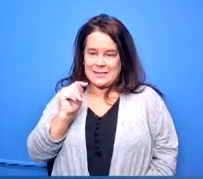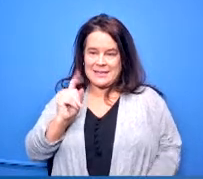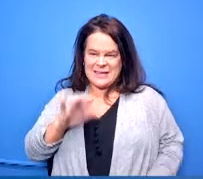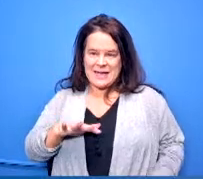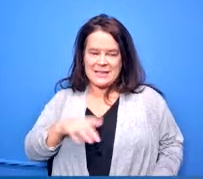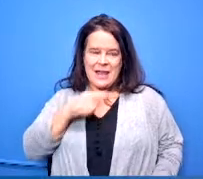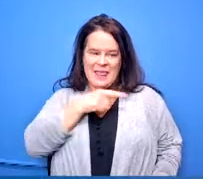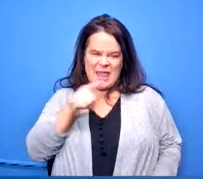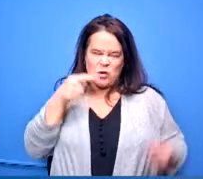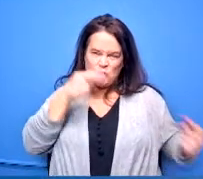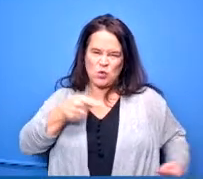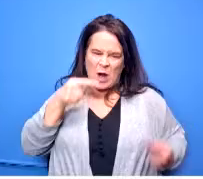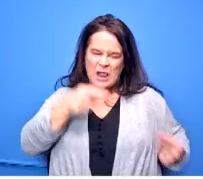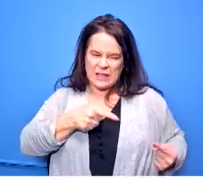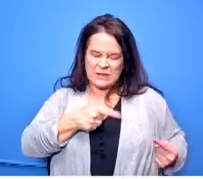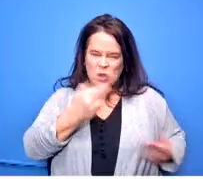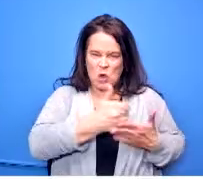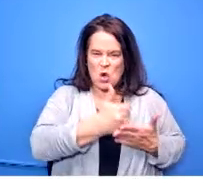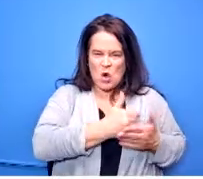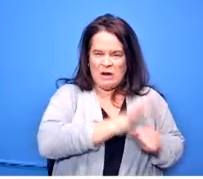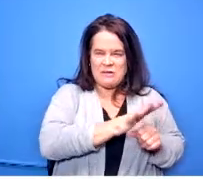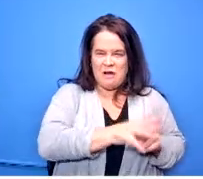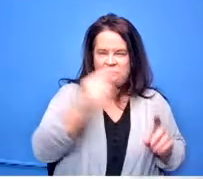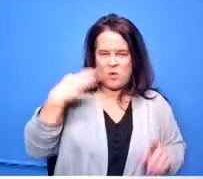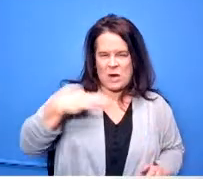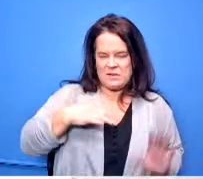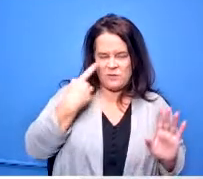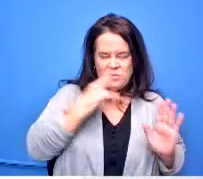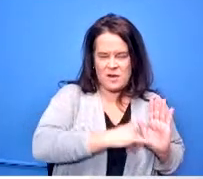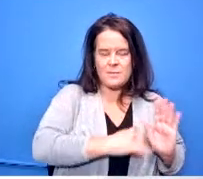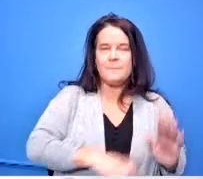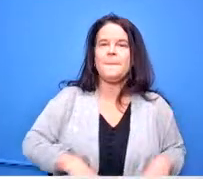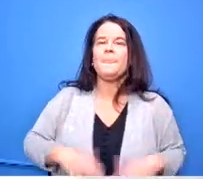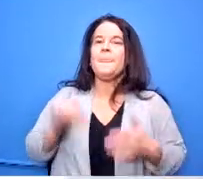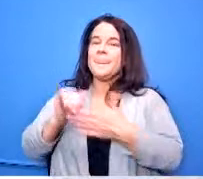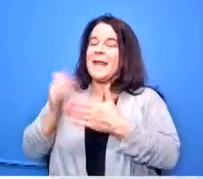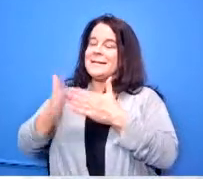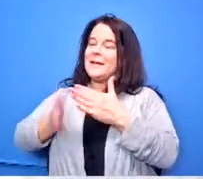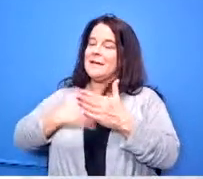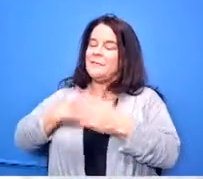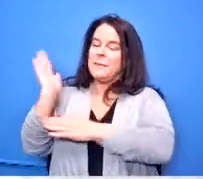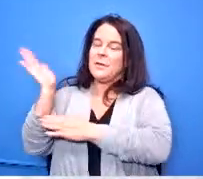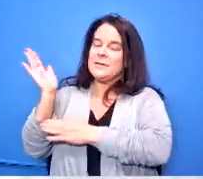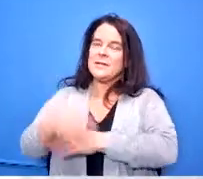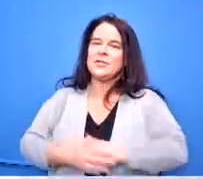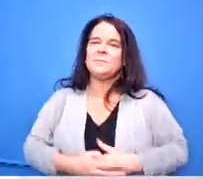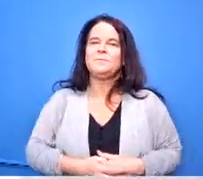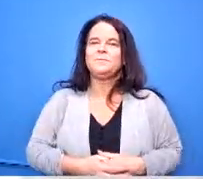and so that concludes my presentation so thank you thank you chief dooley um i have a couple